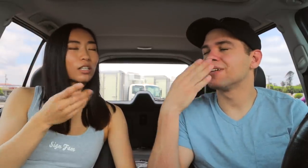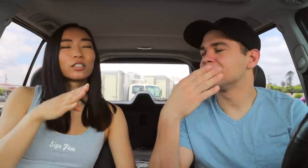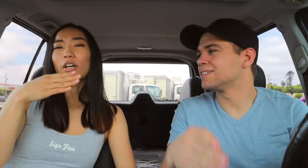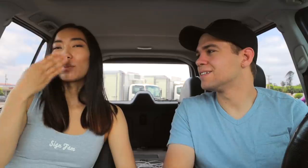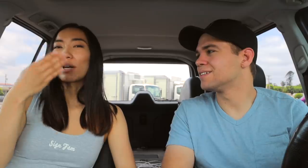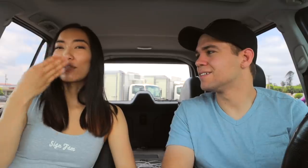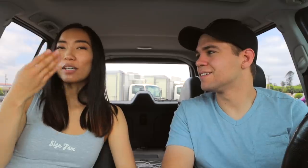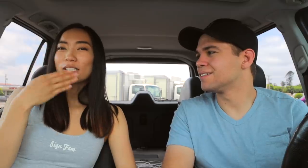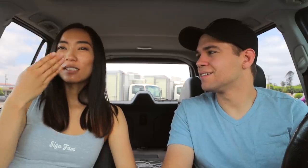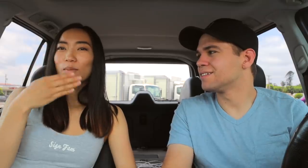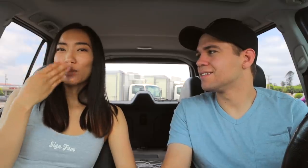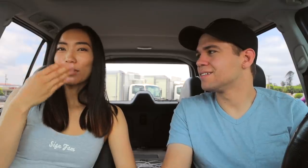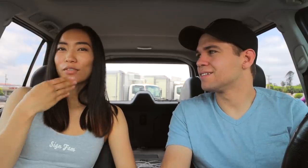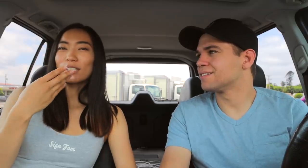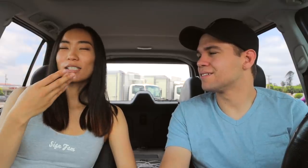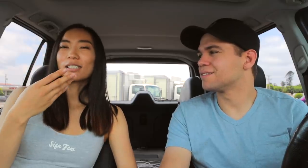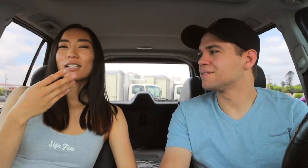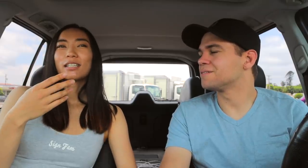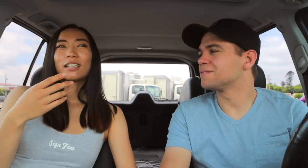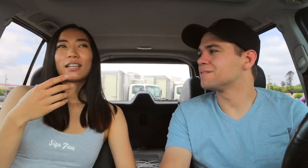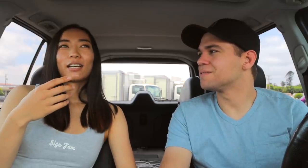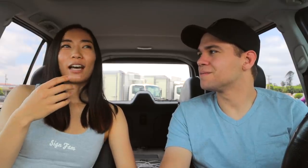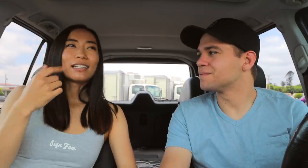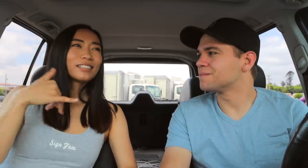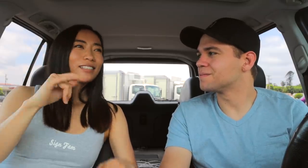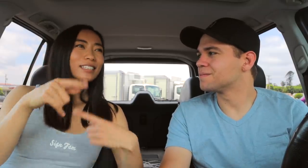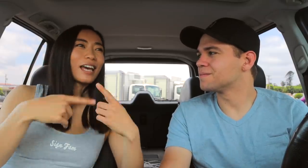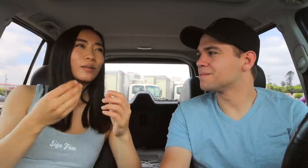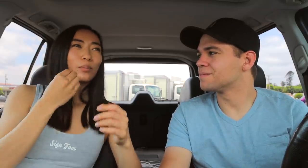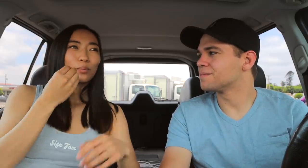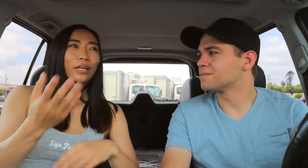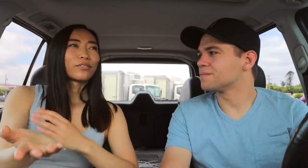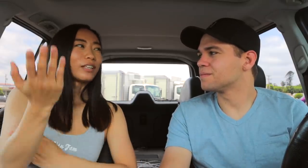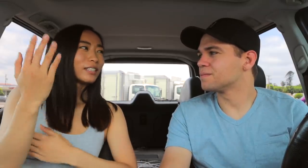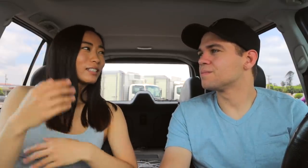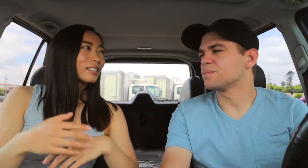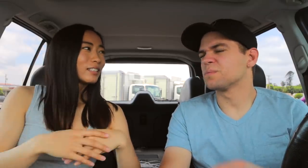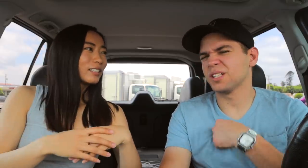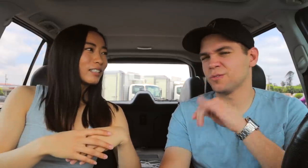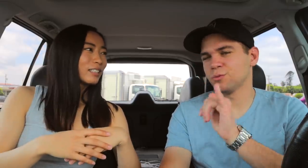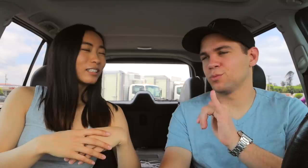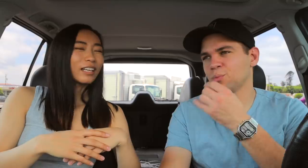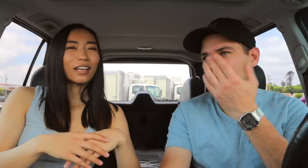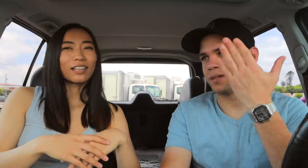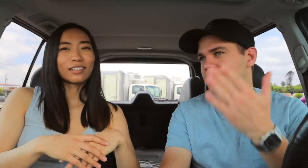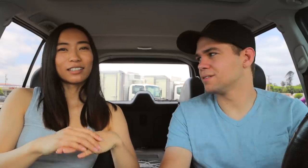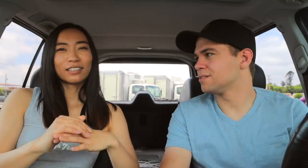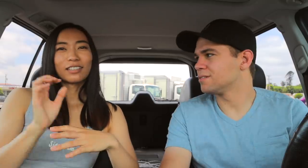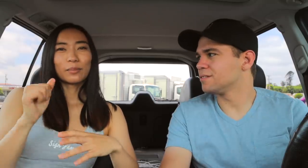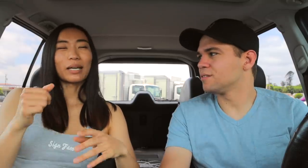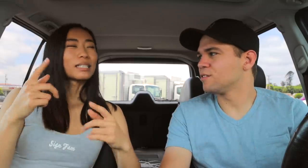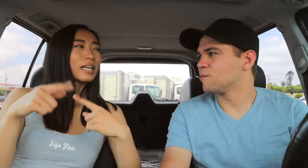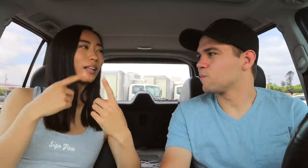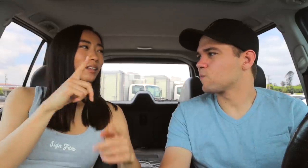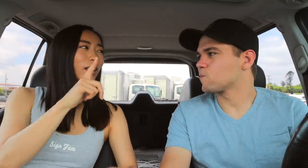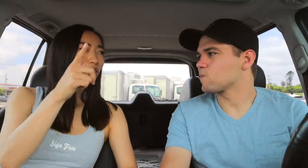Sorry, breakfast. Breakfast. I still sign breakfast. Me too. Breakfast. I sign